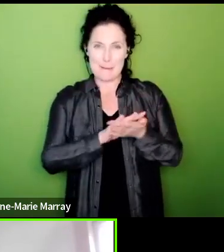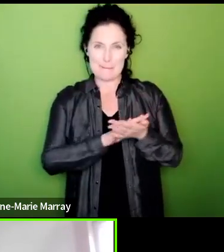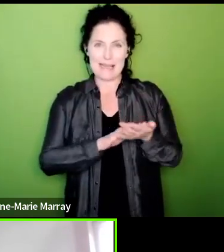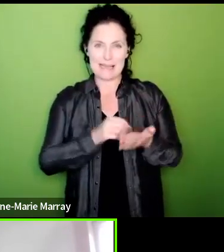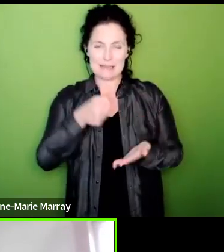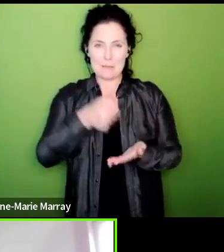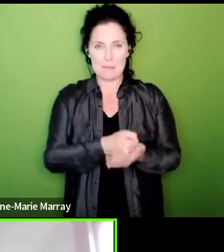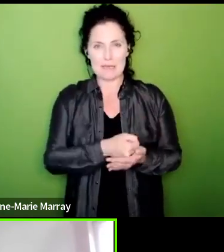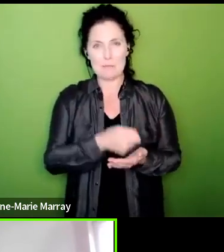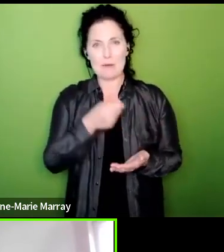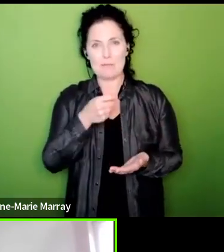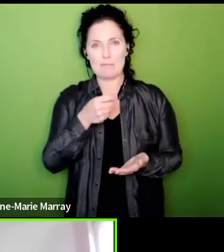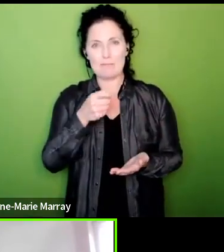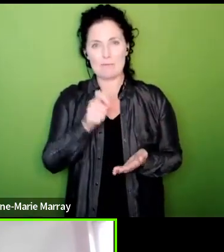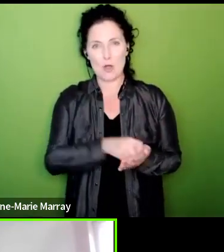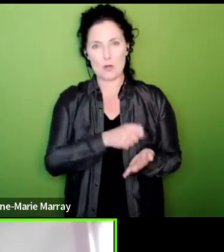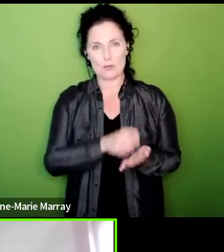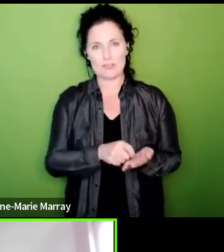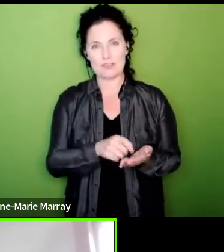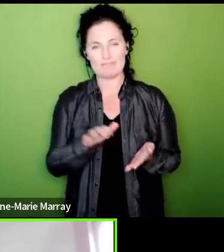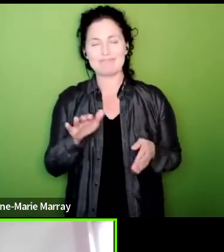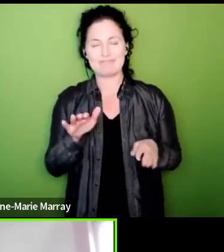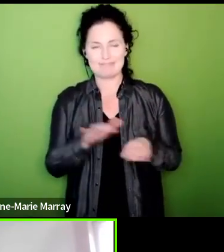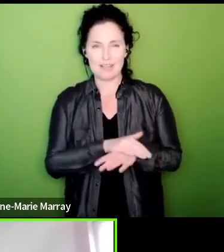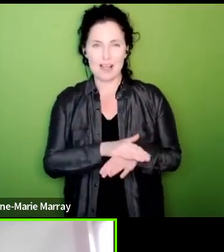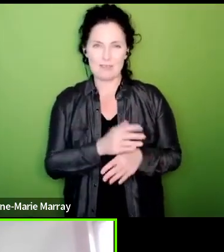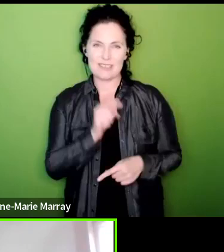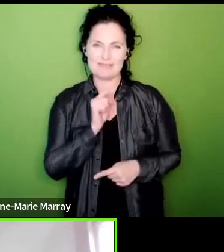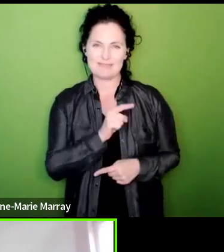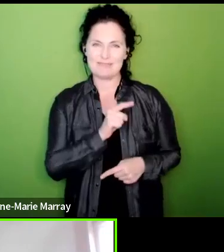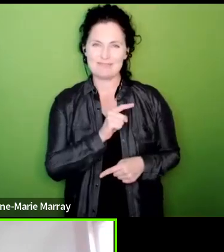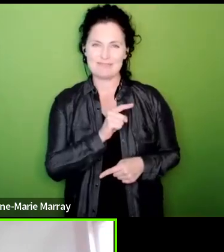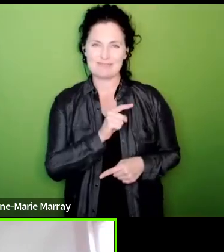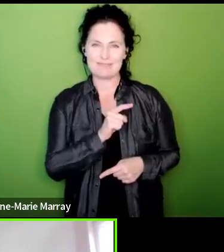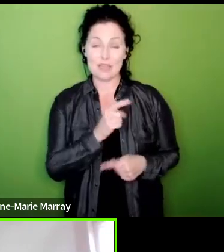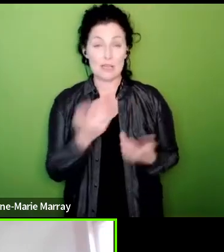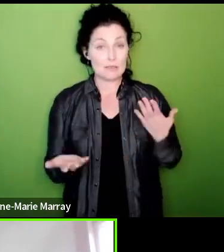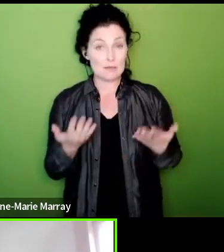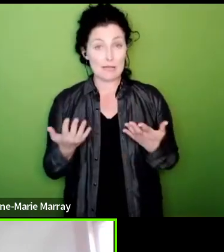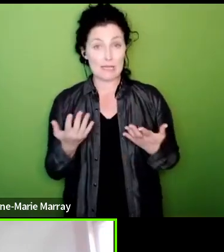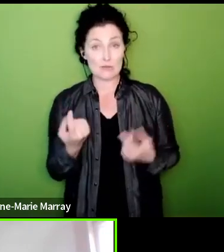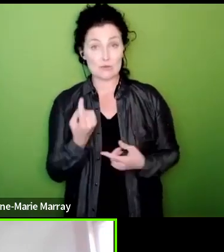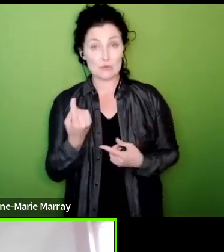as HMRC as an employer um so you know it depends who you work for and whether or not you're in an